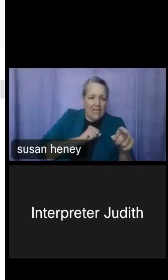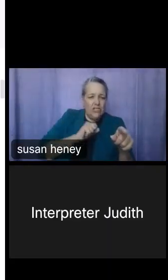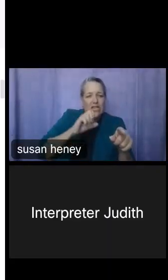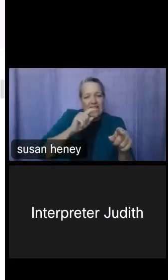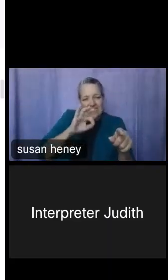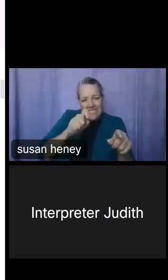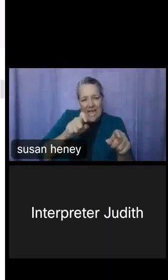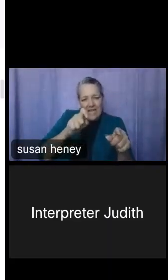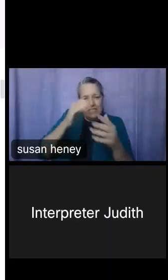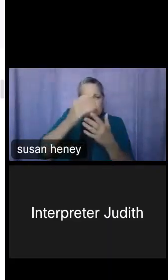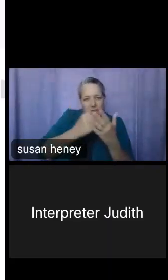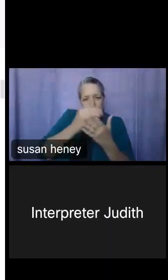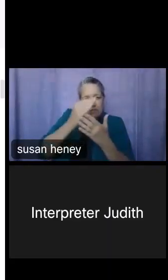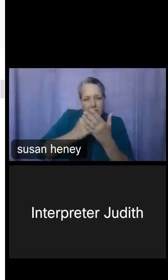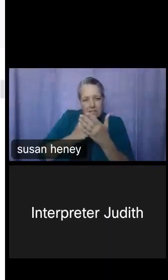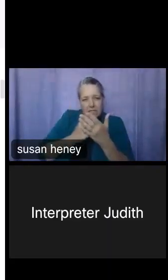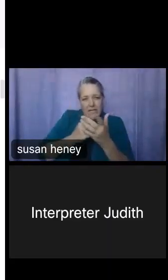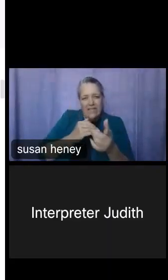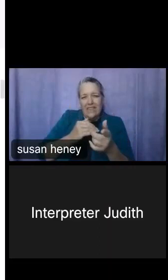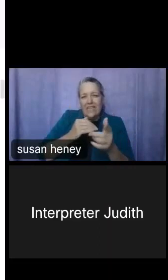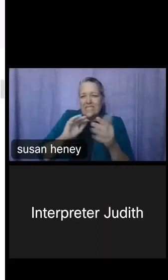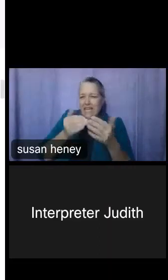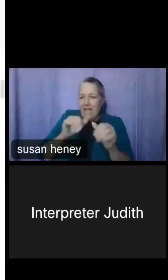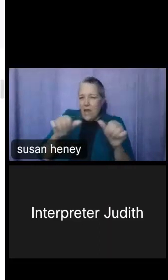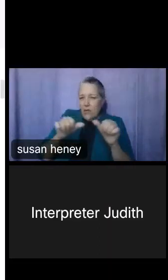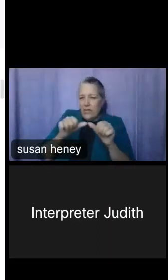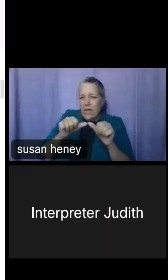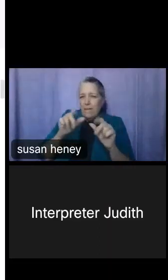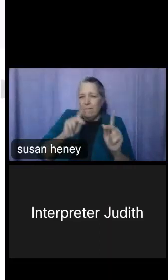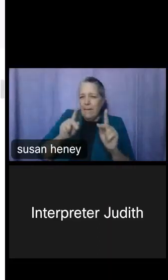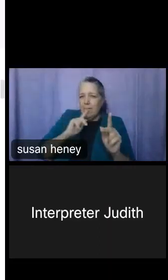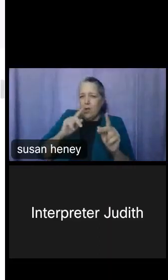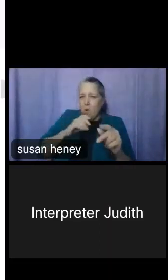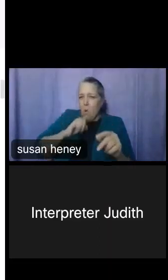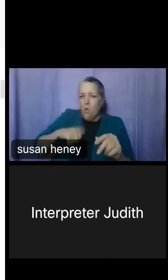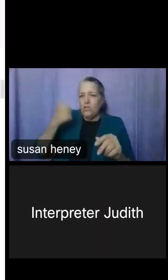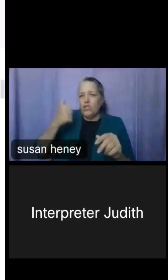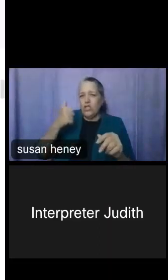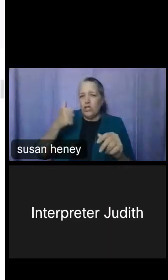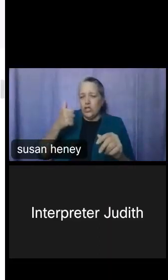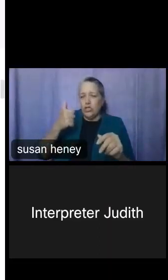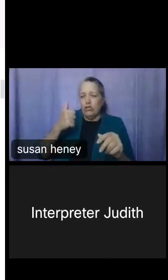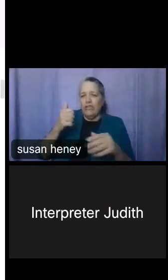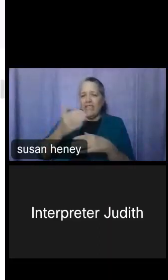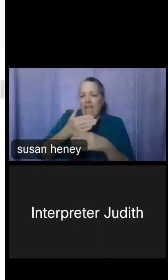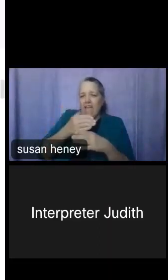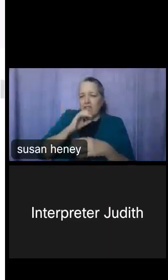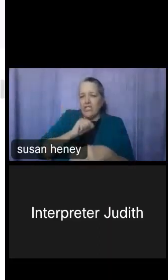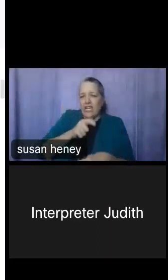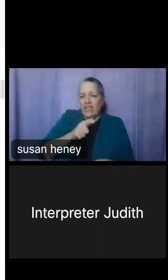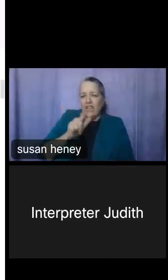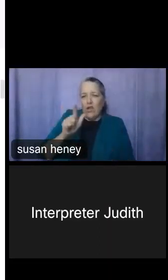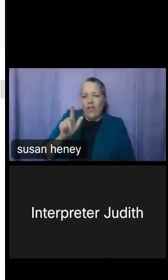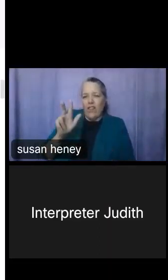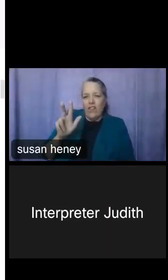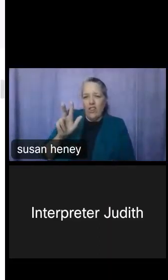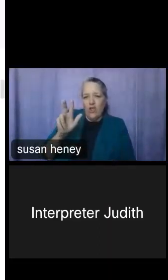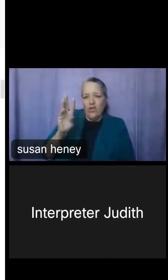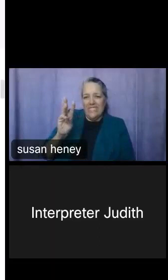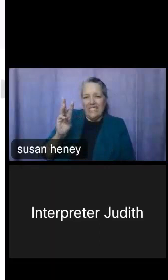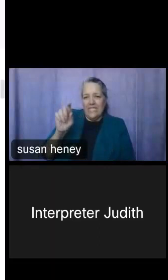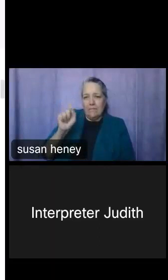that it's an older neighborhood, so the median age in Orange County is 36.6. Here in this